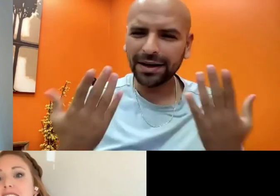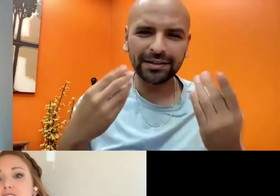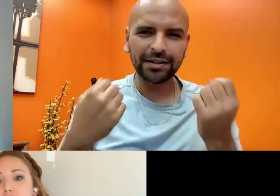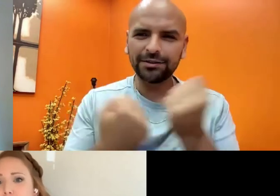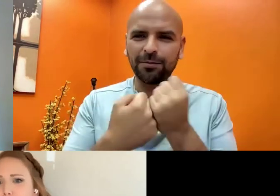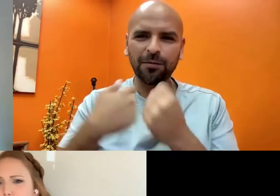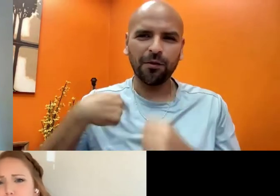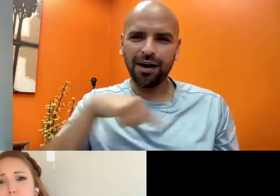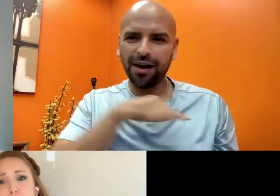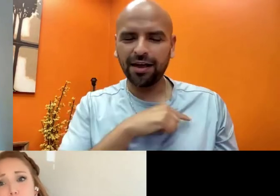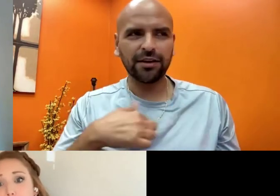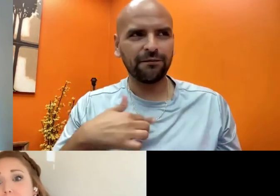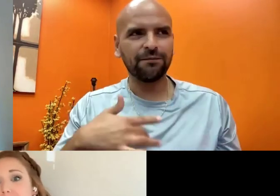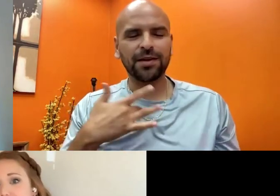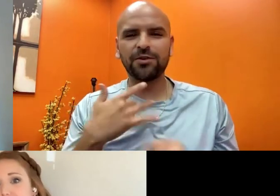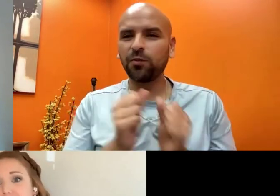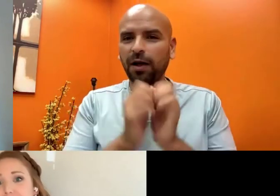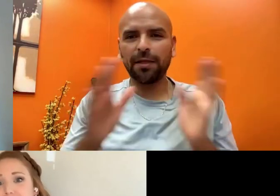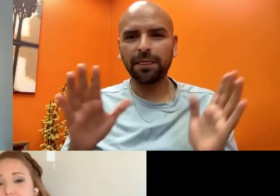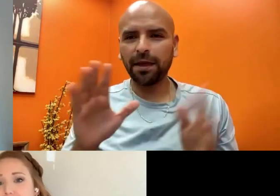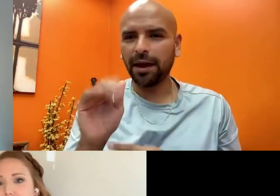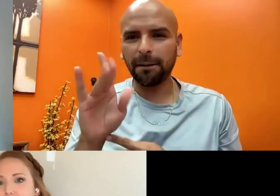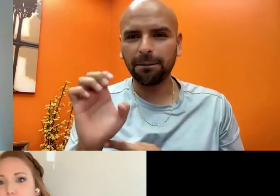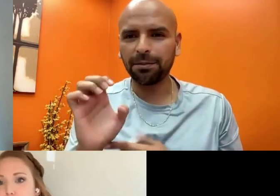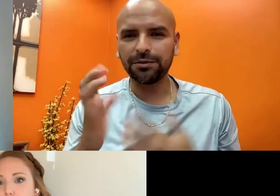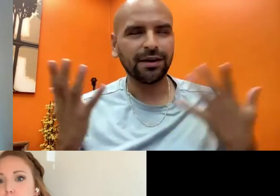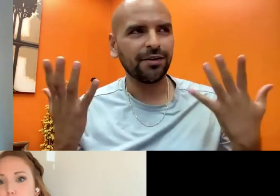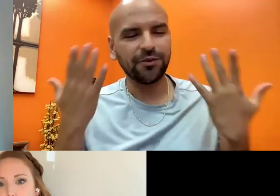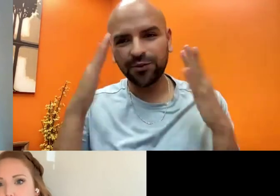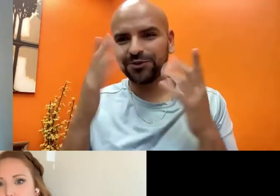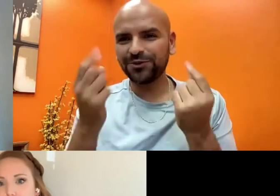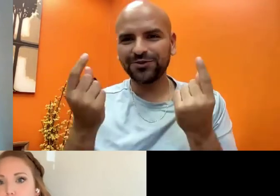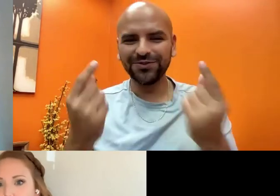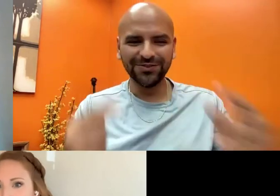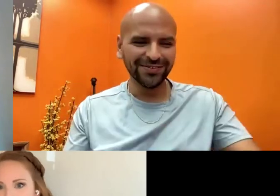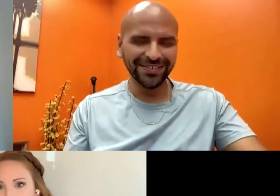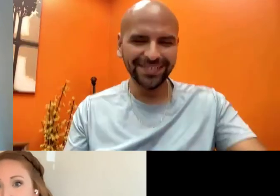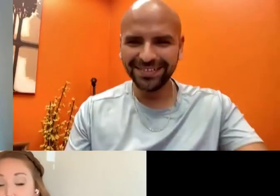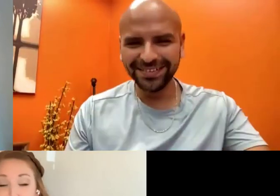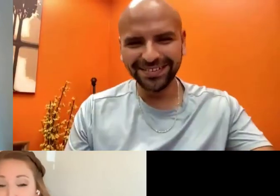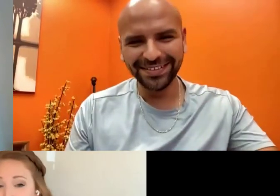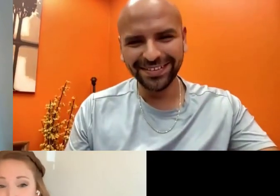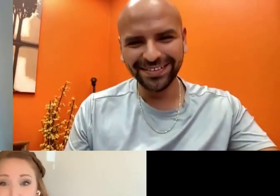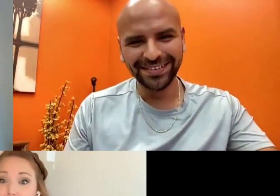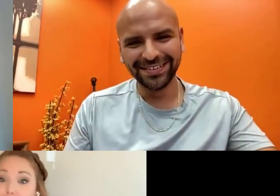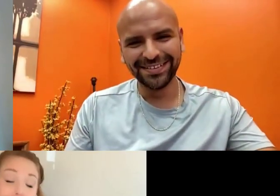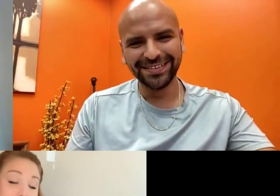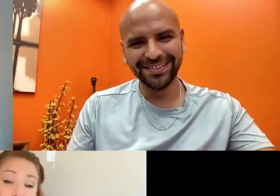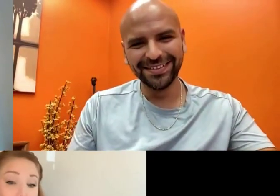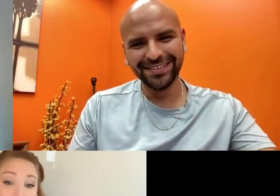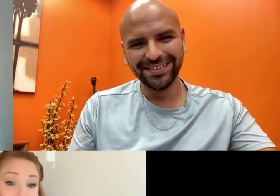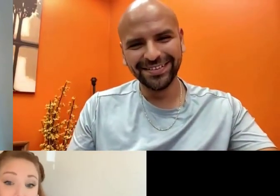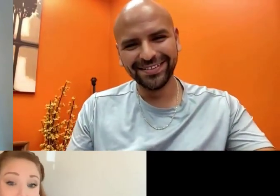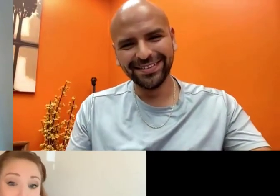So this is so many things that I had felt so supported with my account. But honestly, without it, I don't know what I would do.